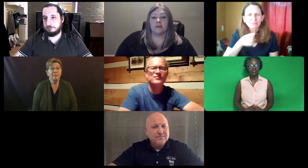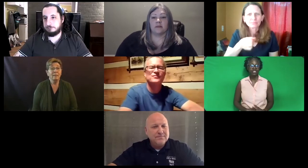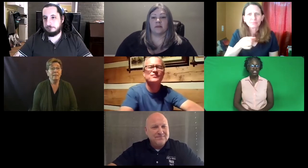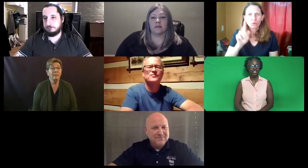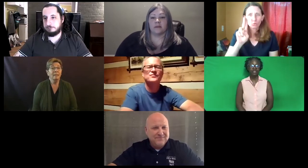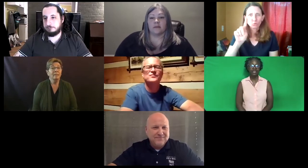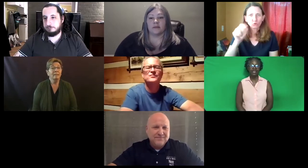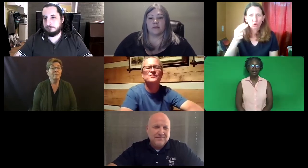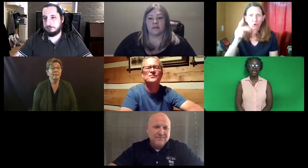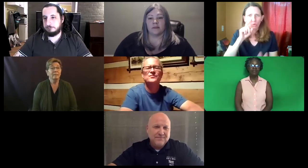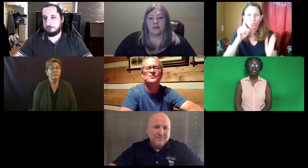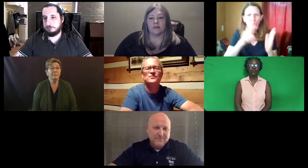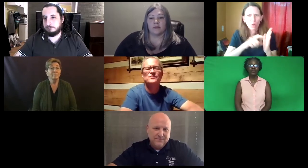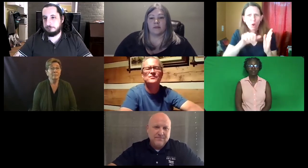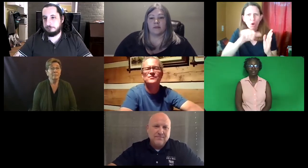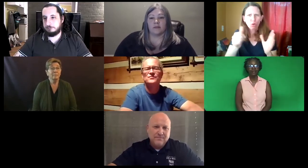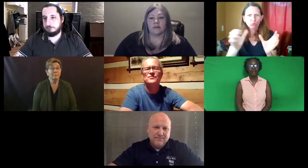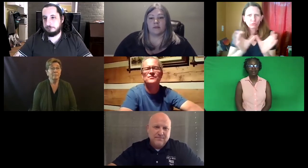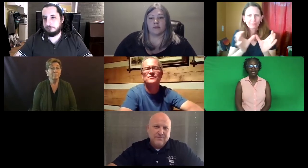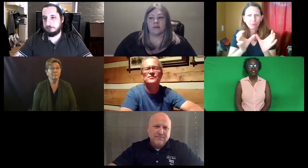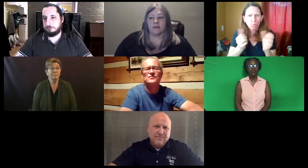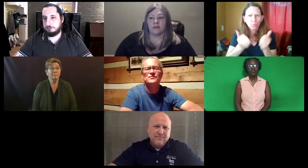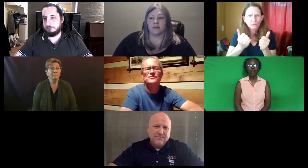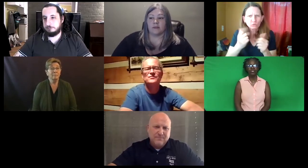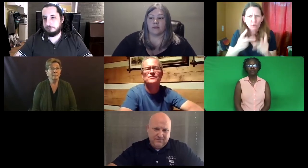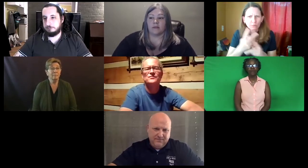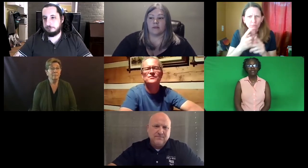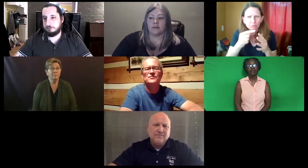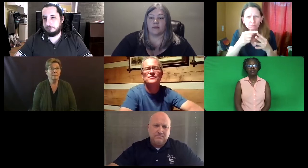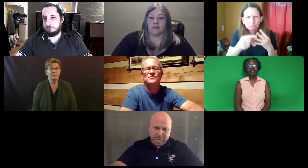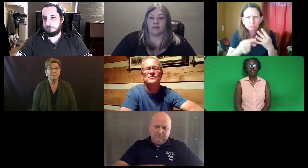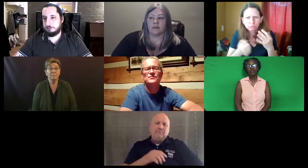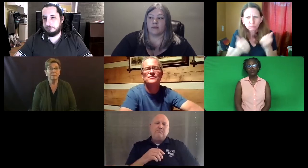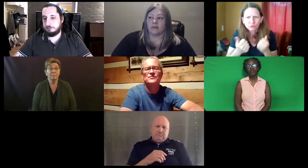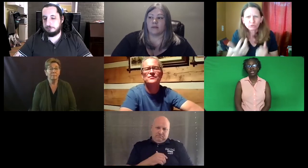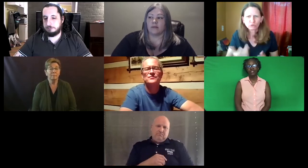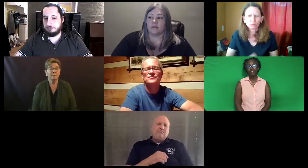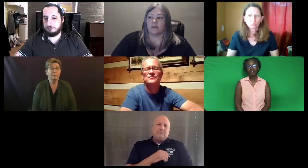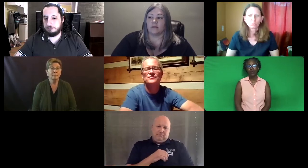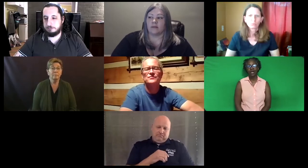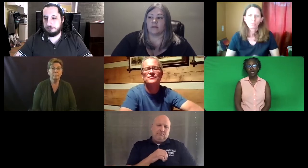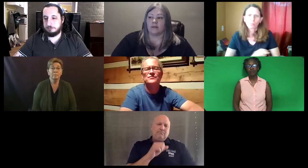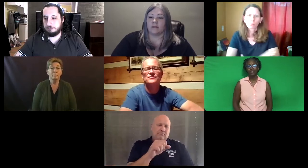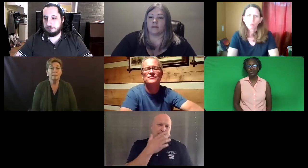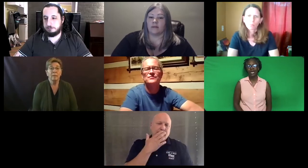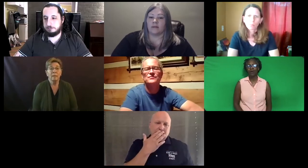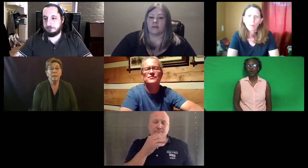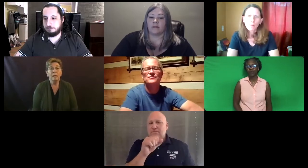Trish: I am just wondering, in Utah, do you recognize other certifications as well? You mentioned that.